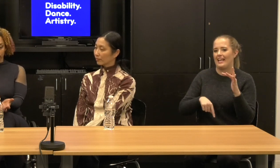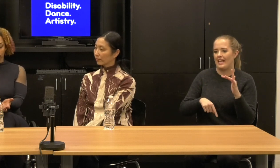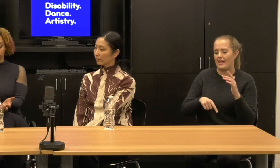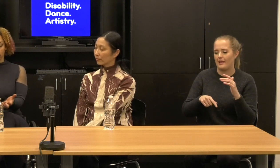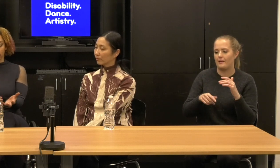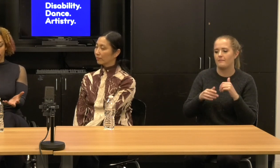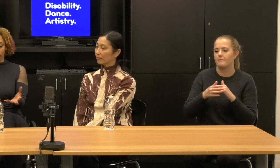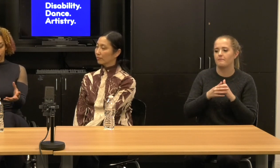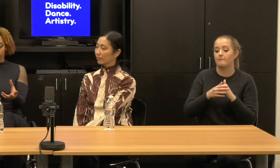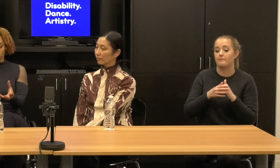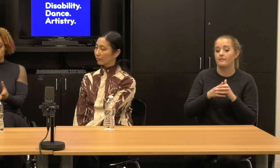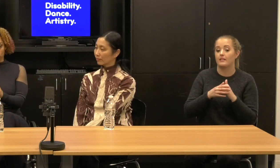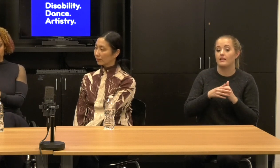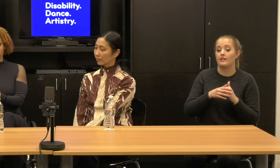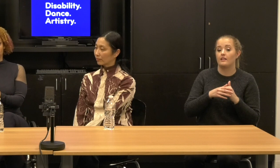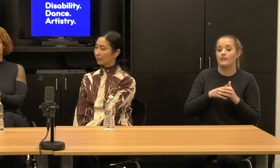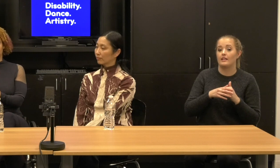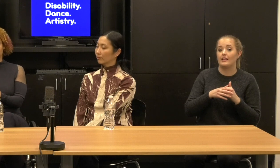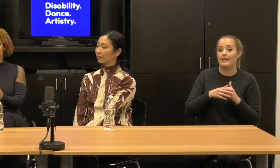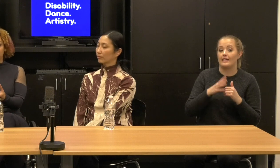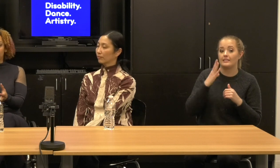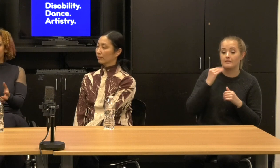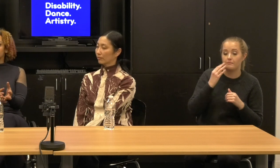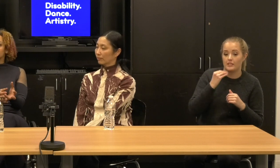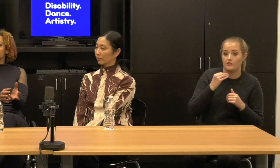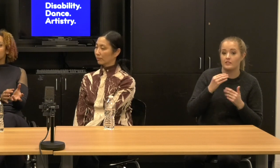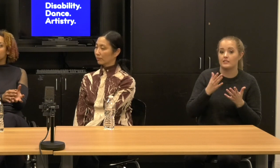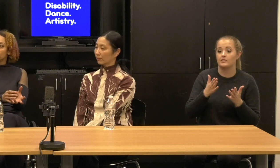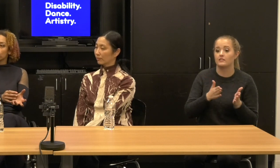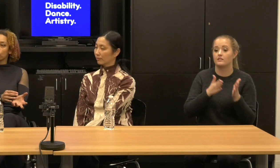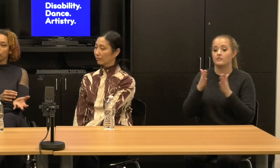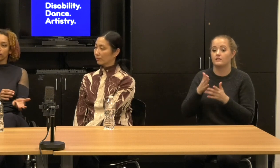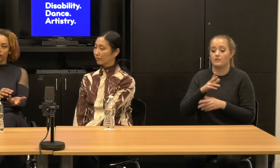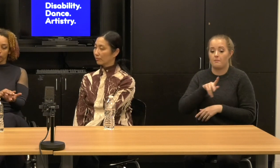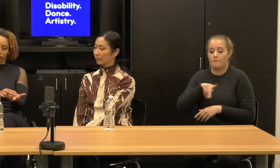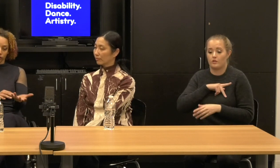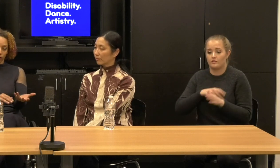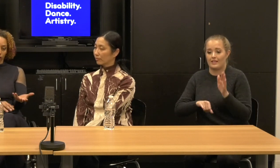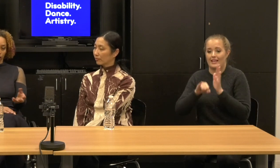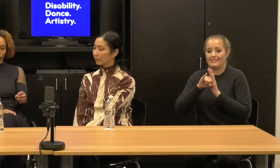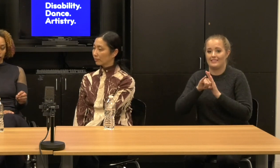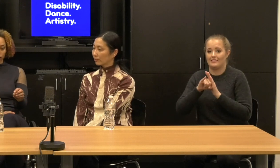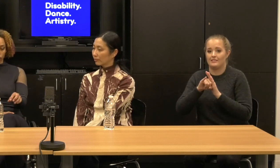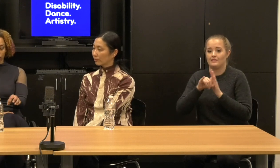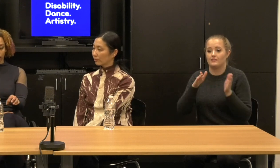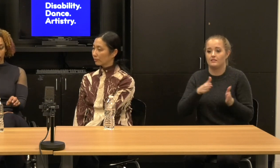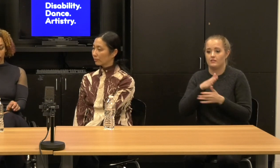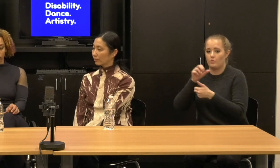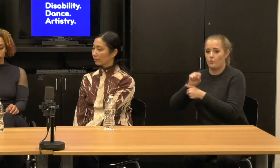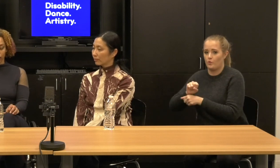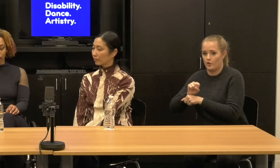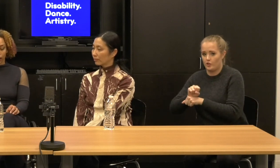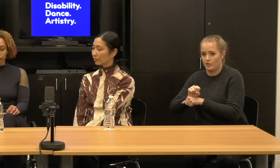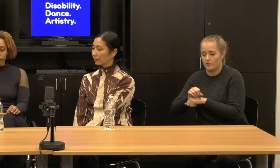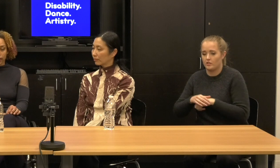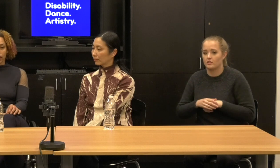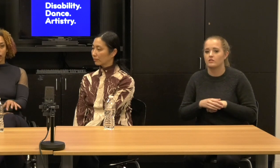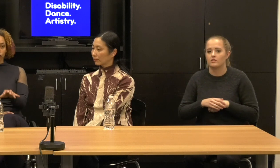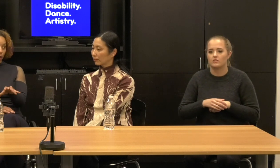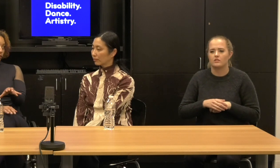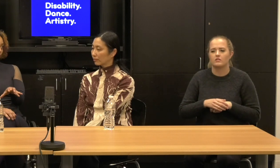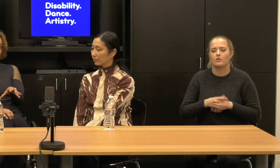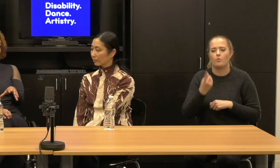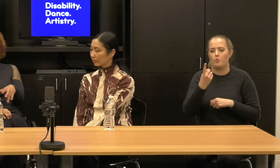identity and work. , and the one thing I want to say initially is I'm thinking conceptually